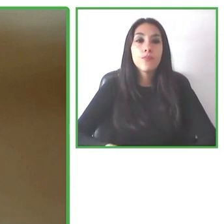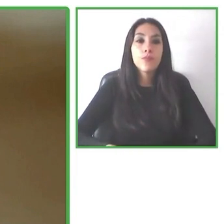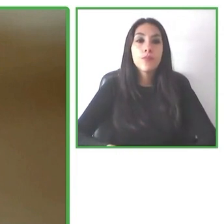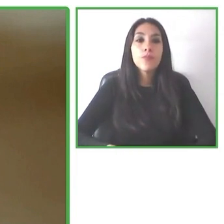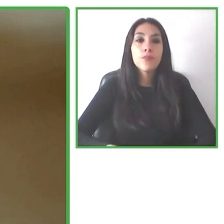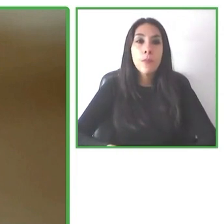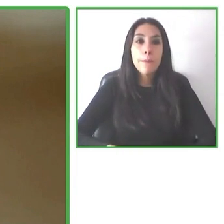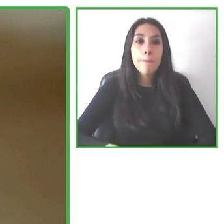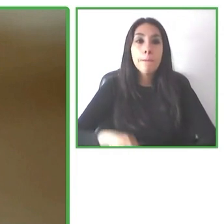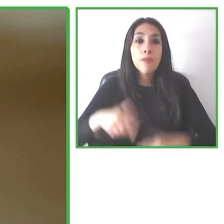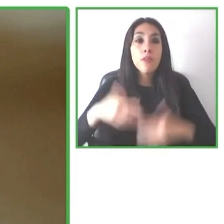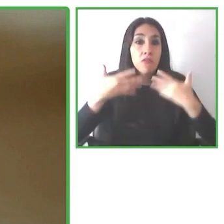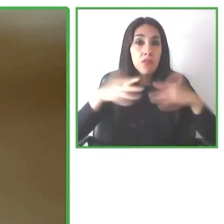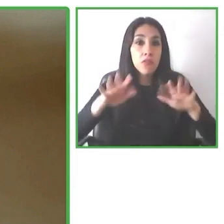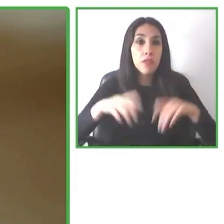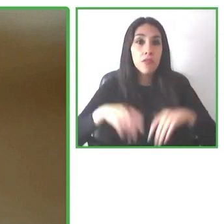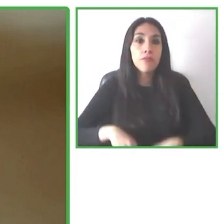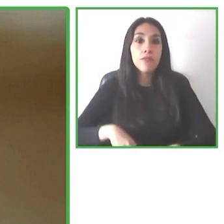On accessible tourism.